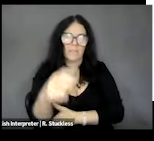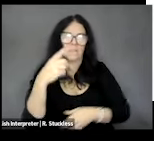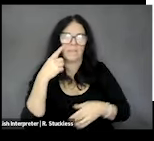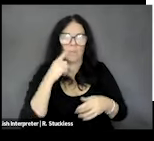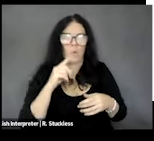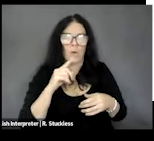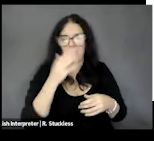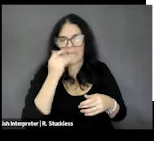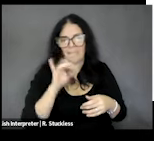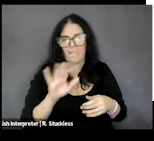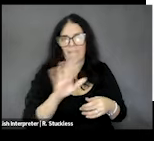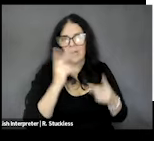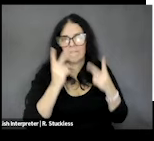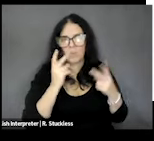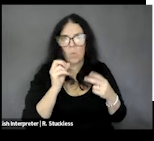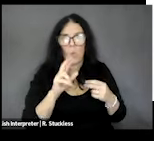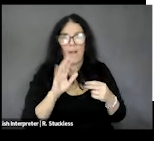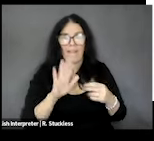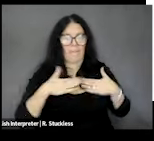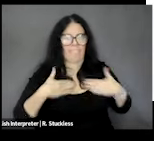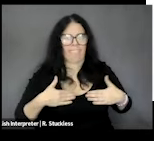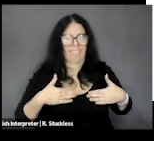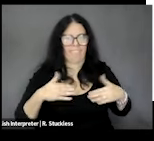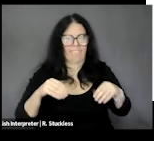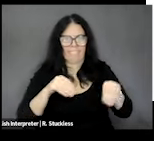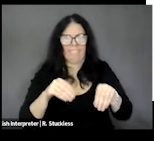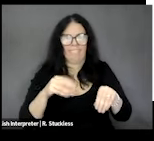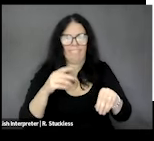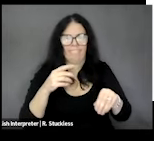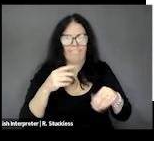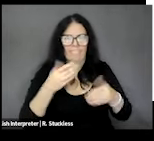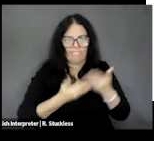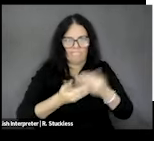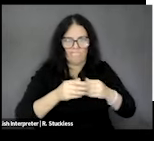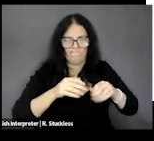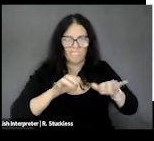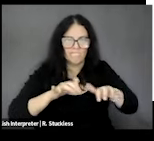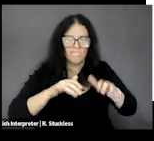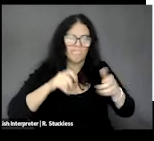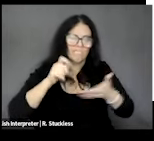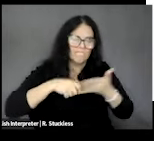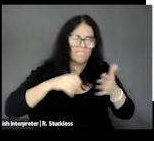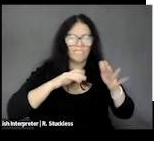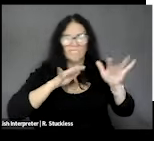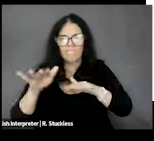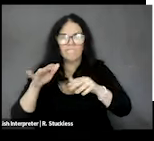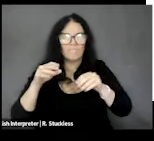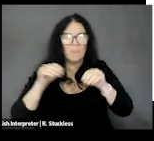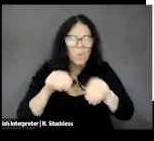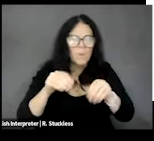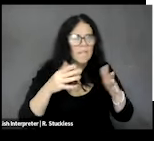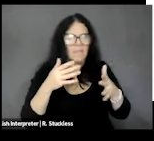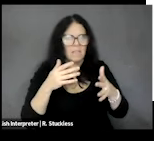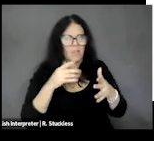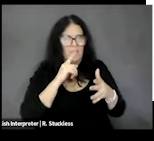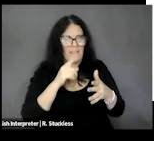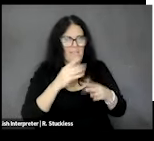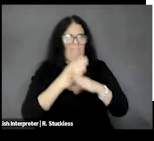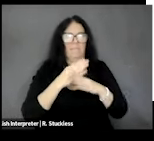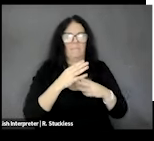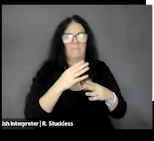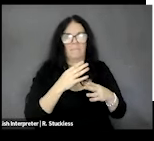visual or motor disabilities. I think oftentimes there're just unintended